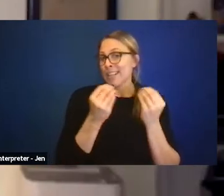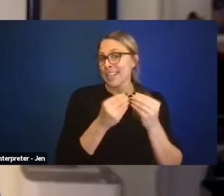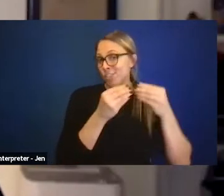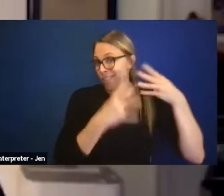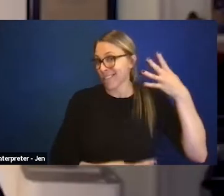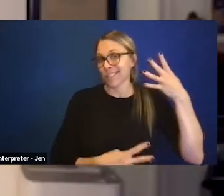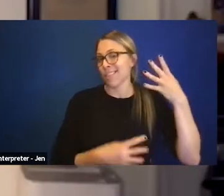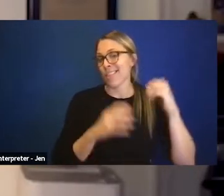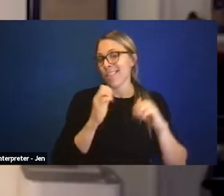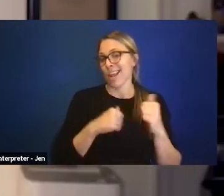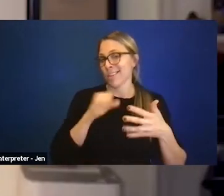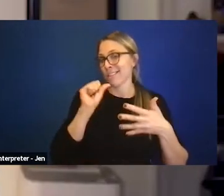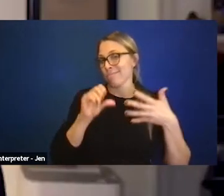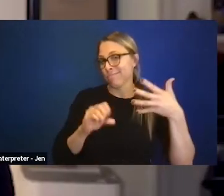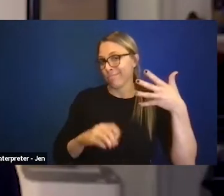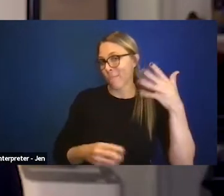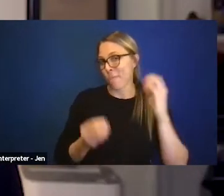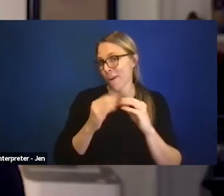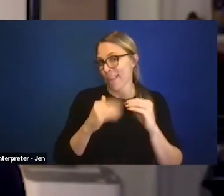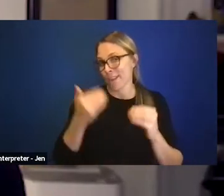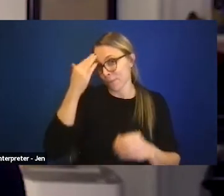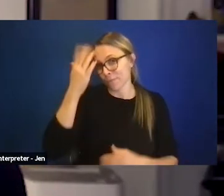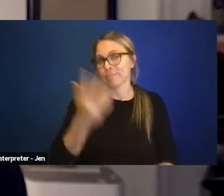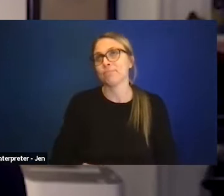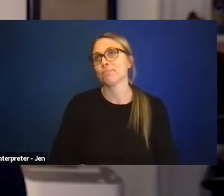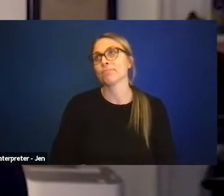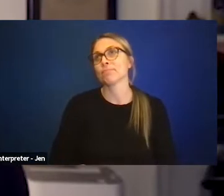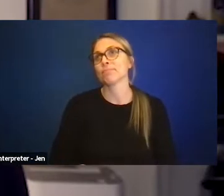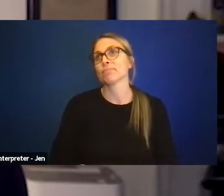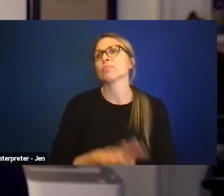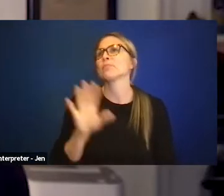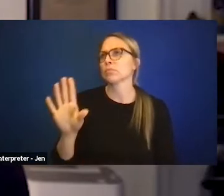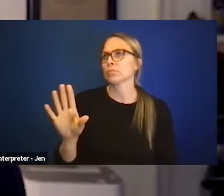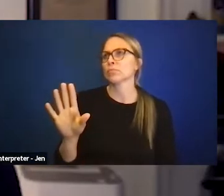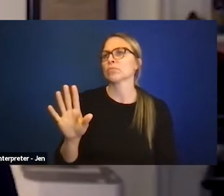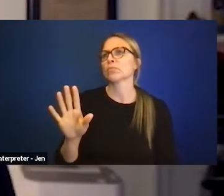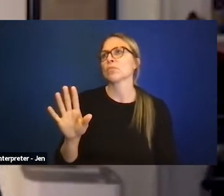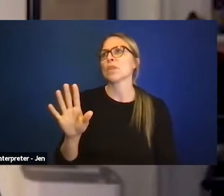but so I think there are a number of ways of looking at this.